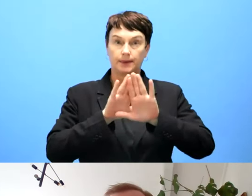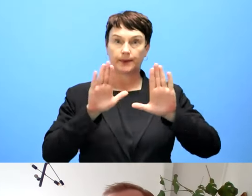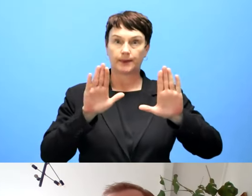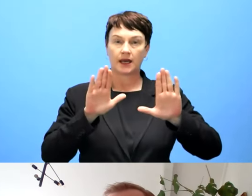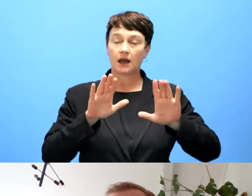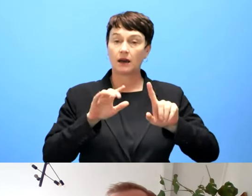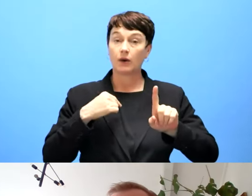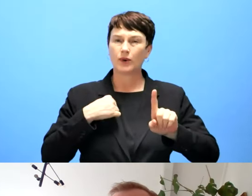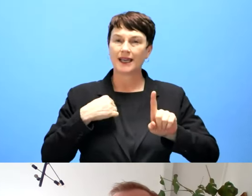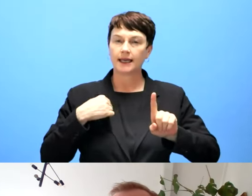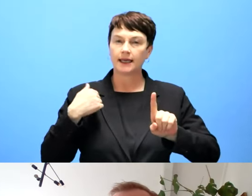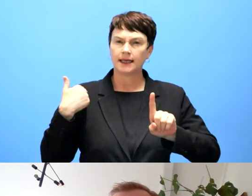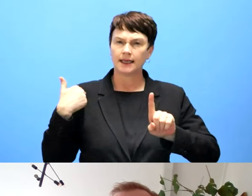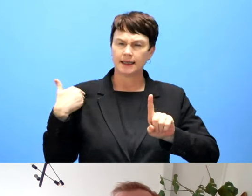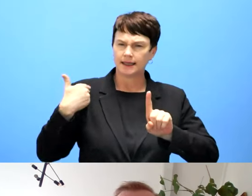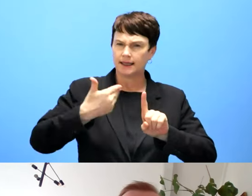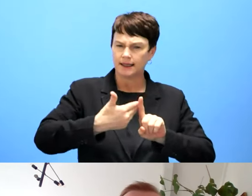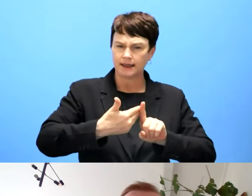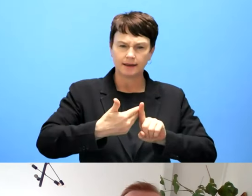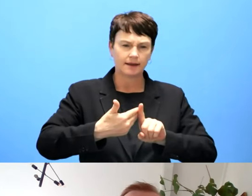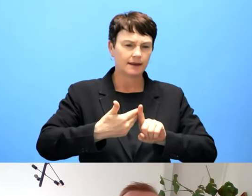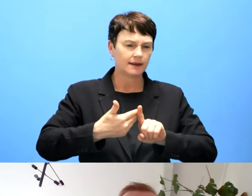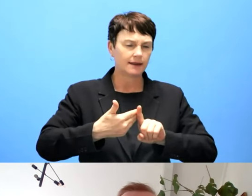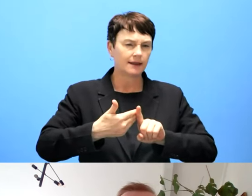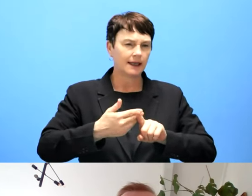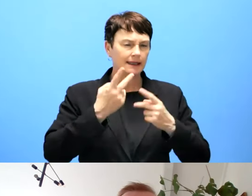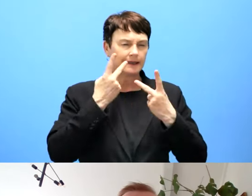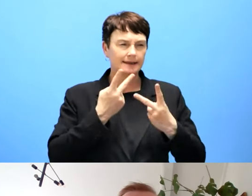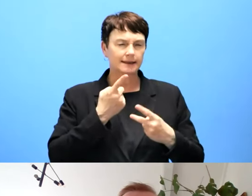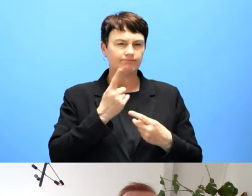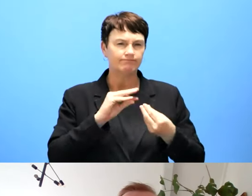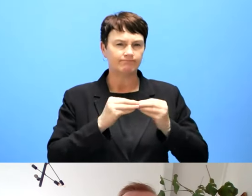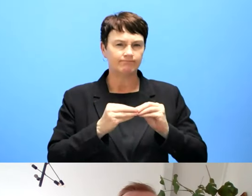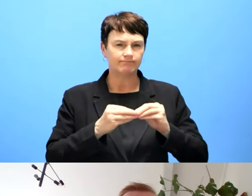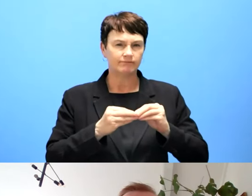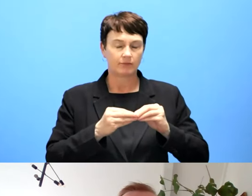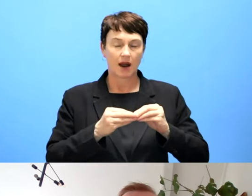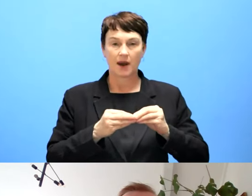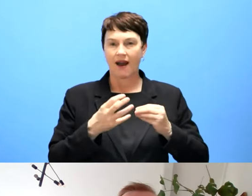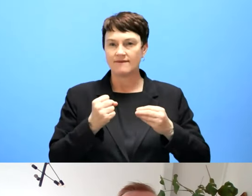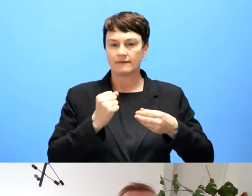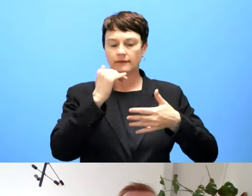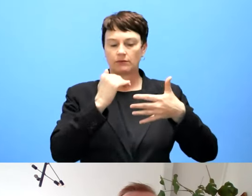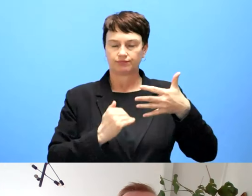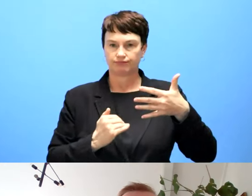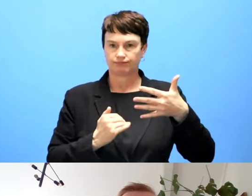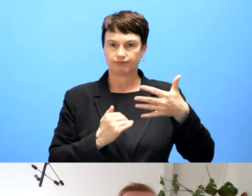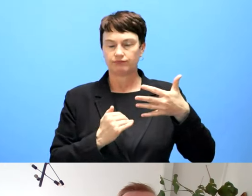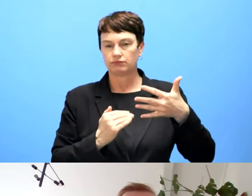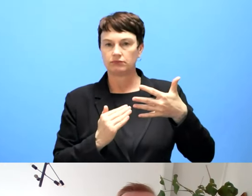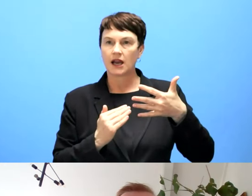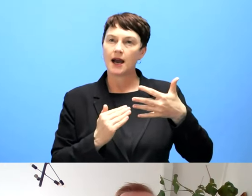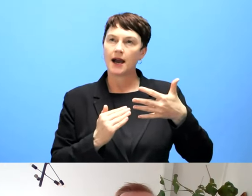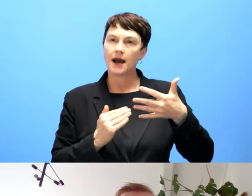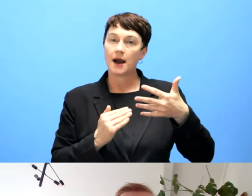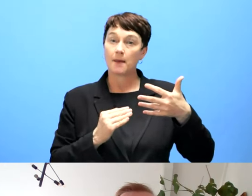was one of five statuses. But the most interesting status is partially compliant, and for that